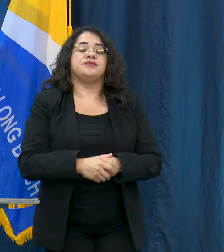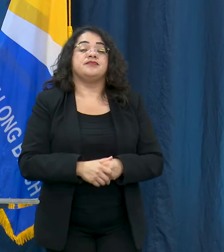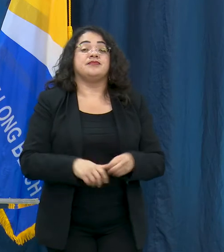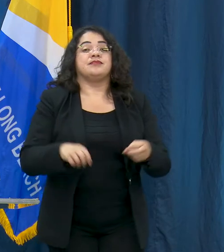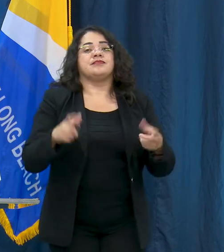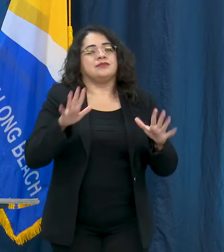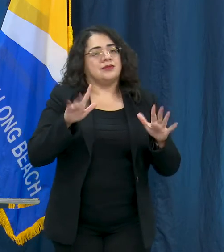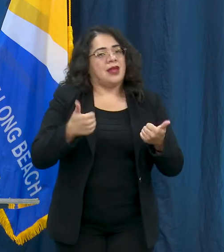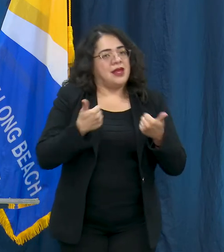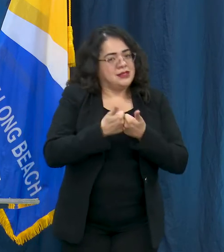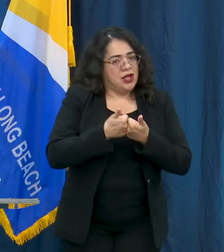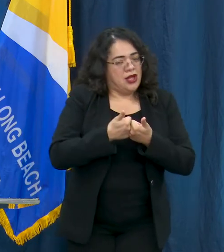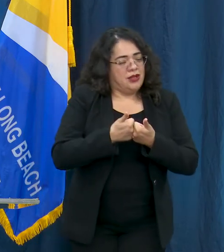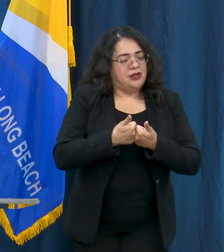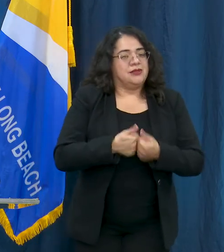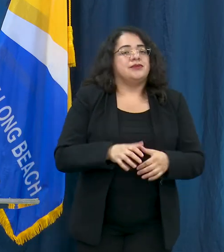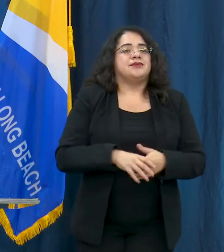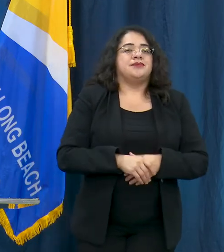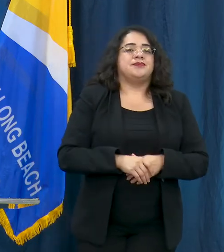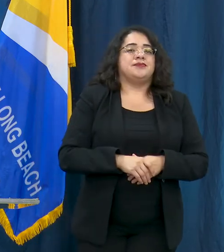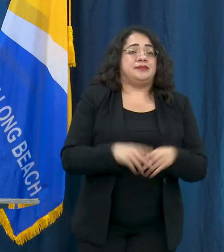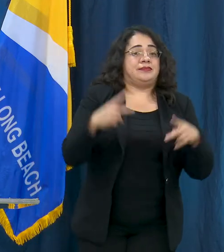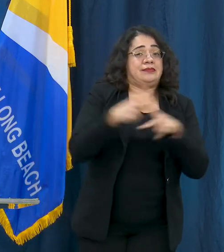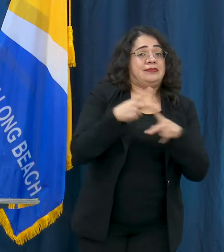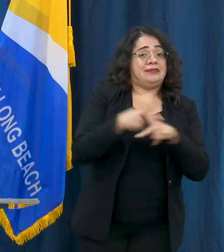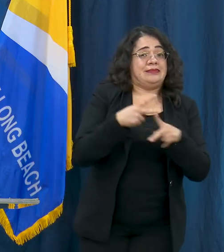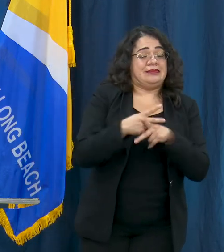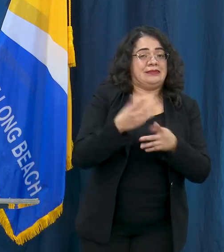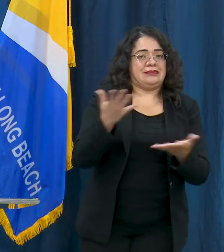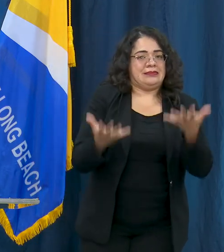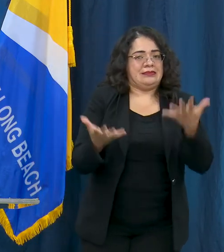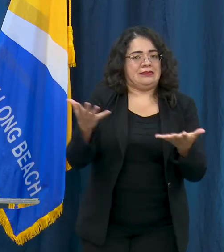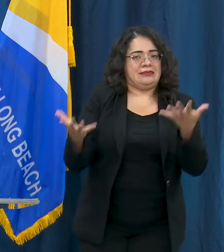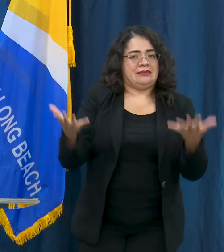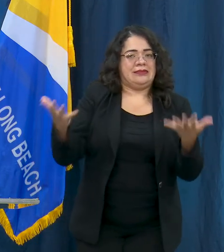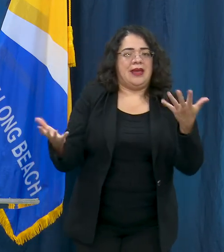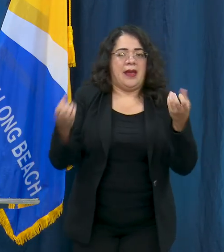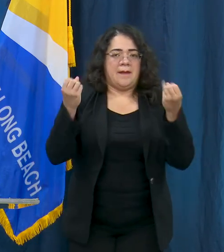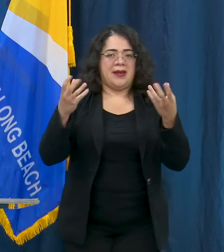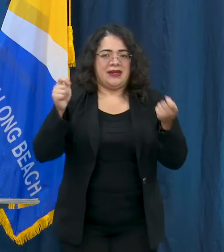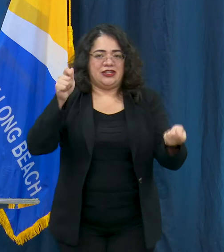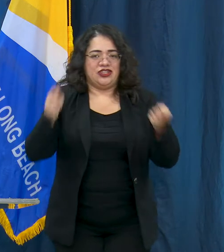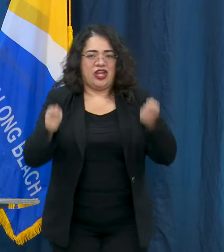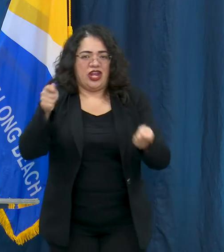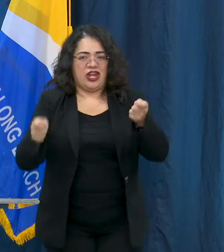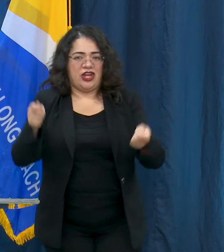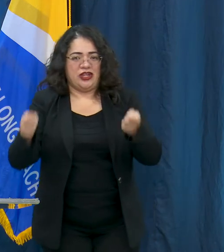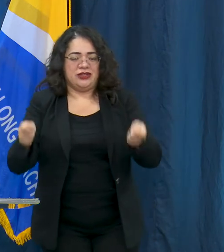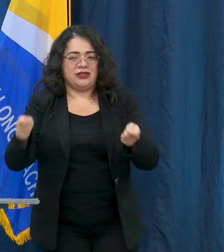challenge is going to be figuring out because there are so many things that were changing being able to isolate each variable and